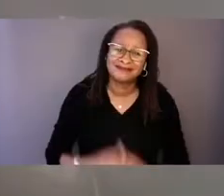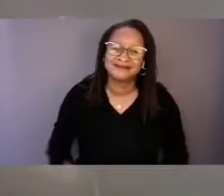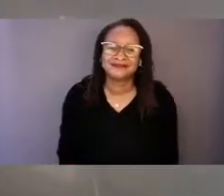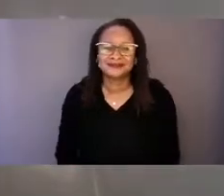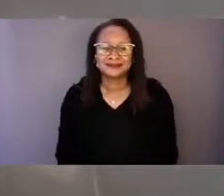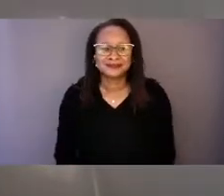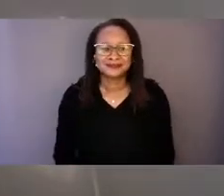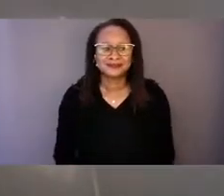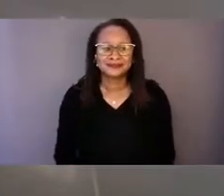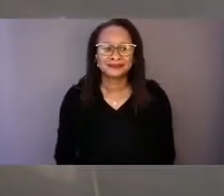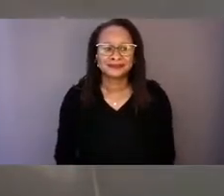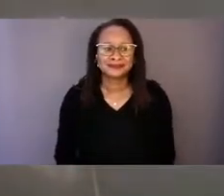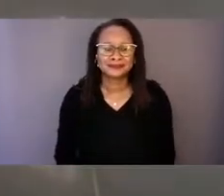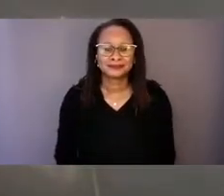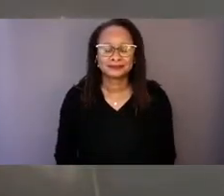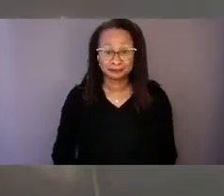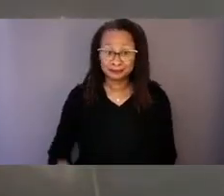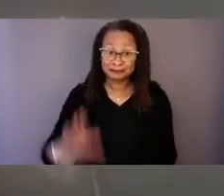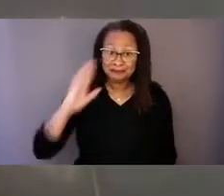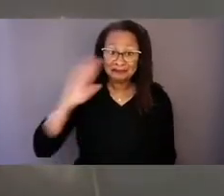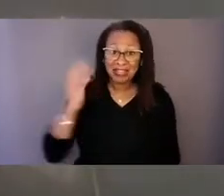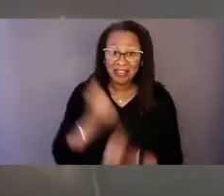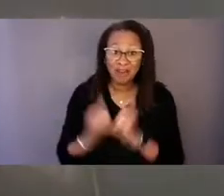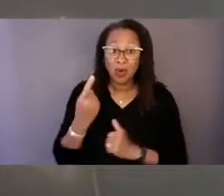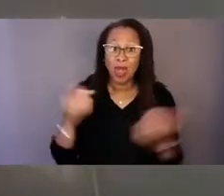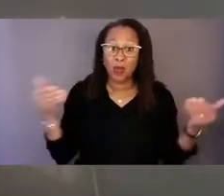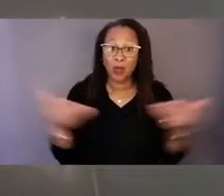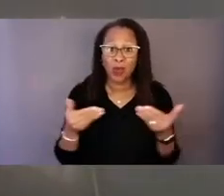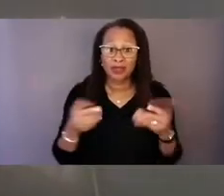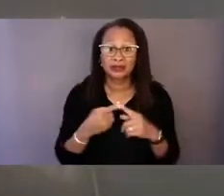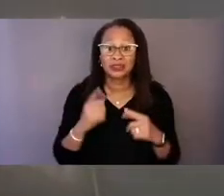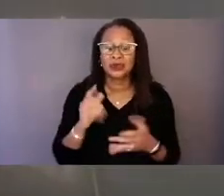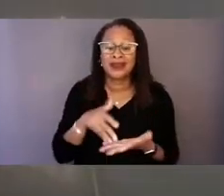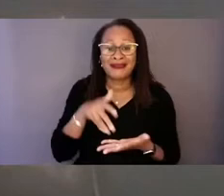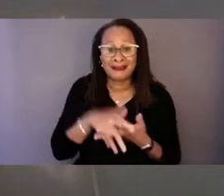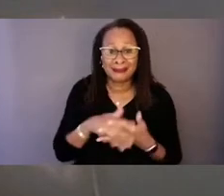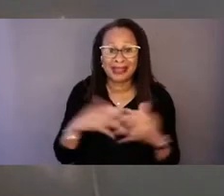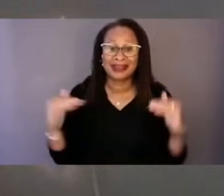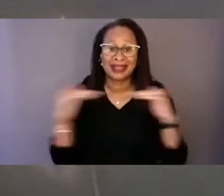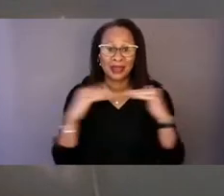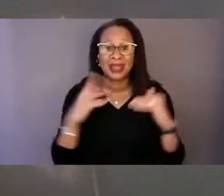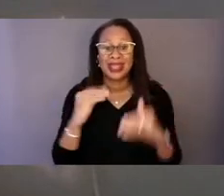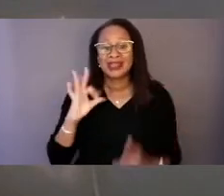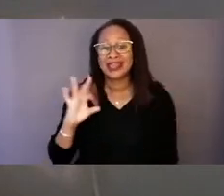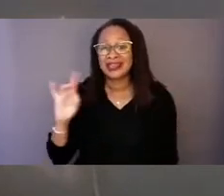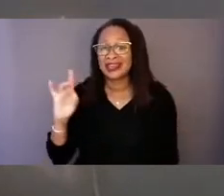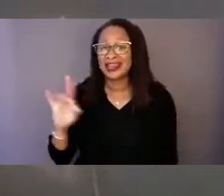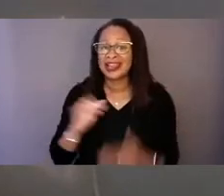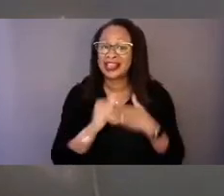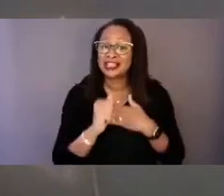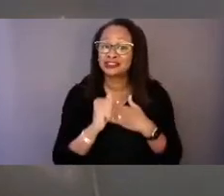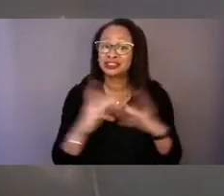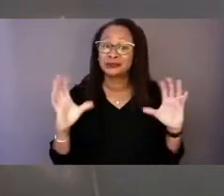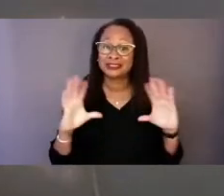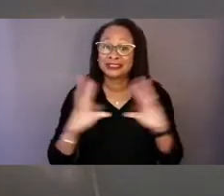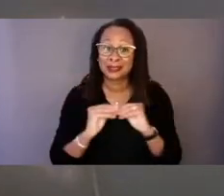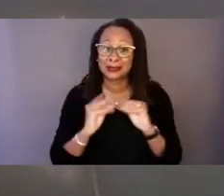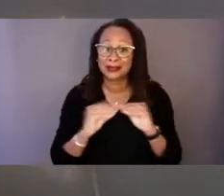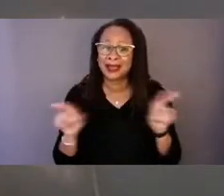Hi, everyone, and welcome to the Embedding Equity into 988 Leadership Summit. As mentioned, my name is Glenn MacFarlane,